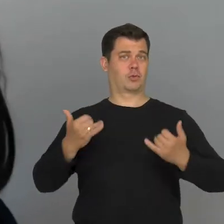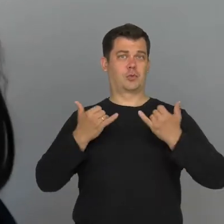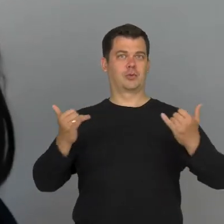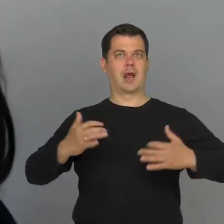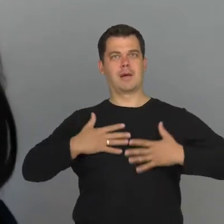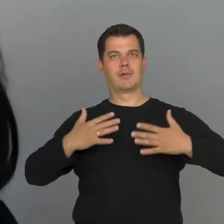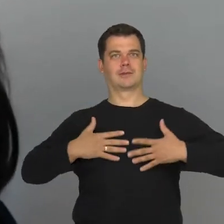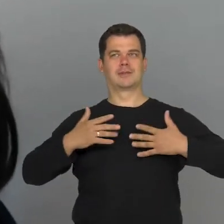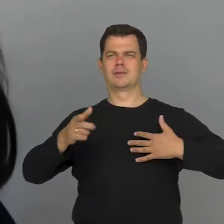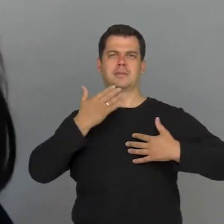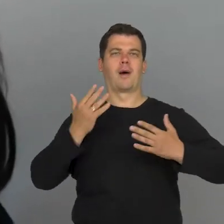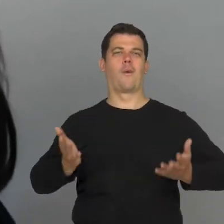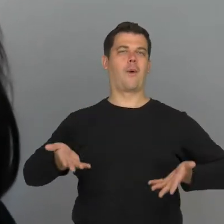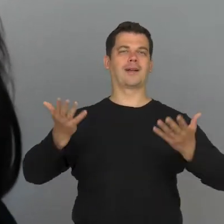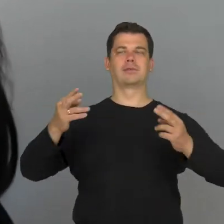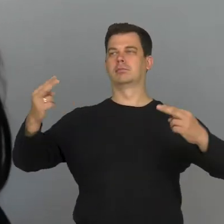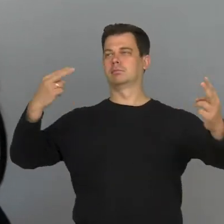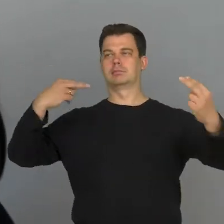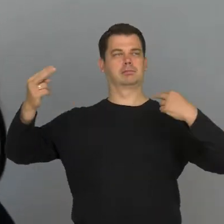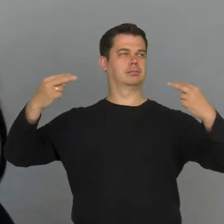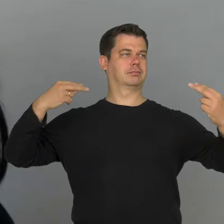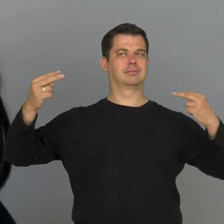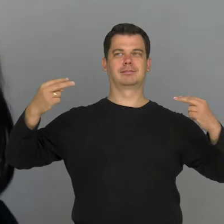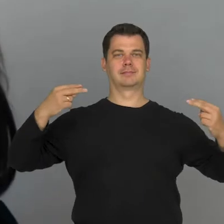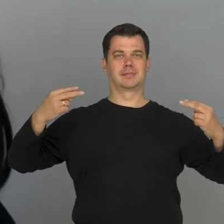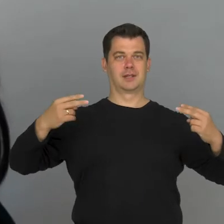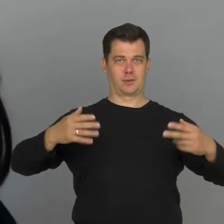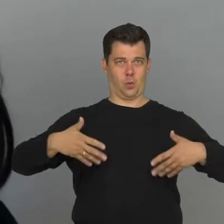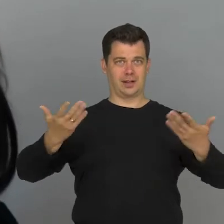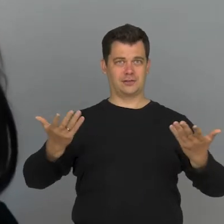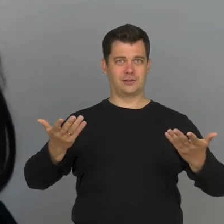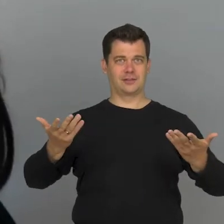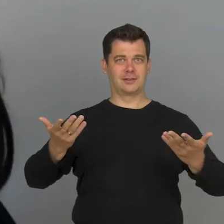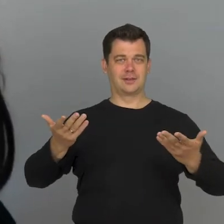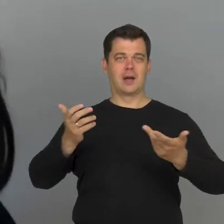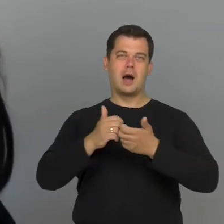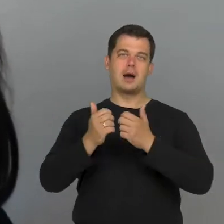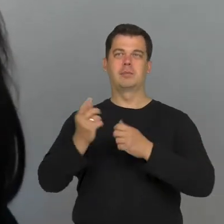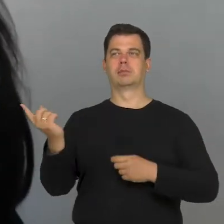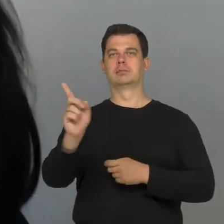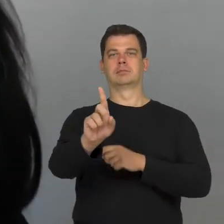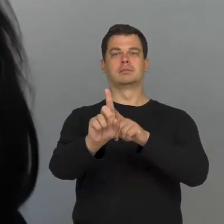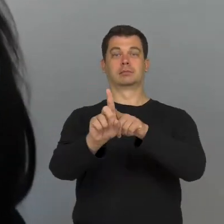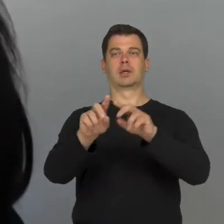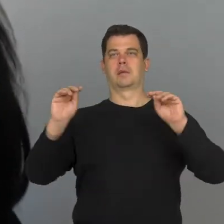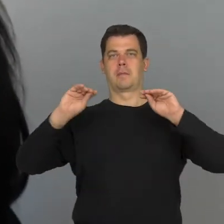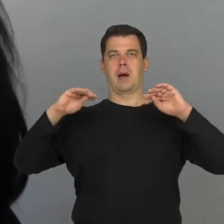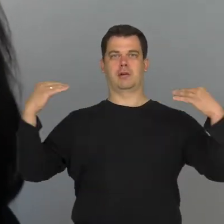and that it's not easy to put someone out for the world to see even when it comes to encouraging